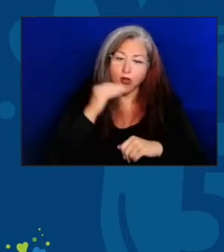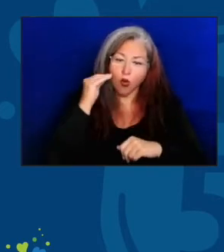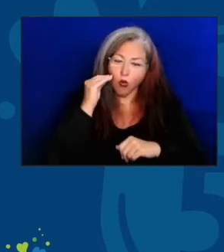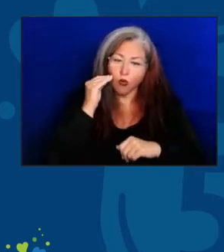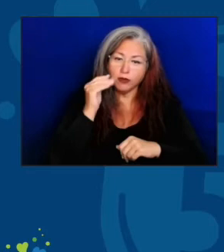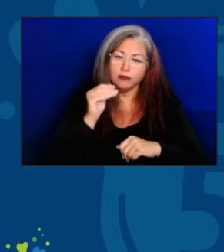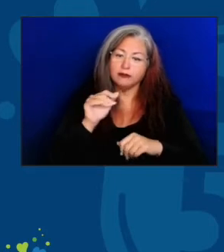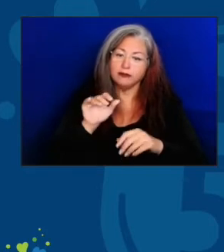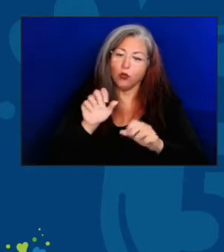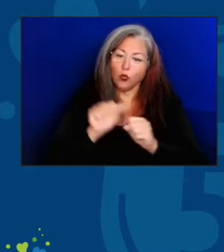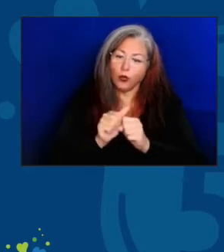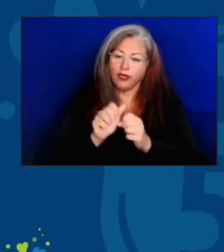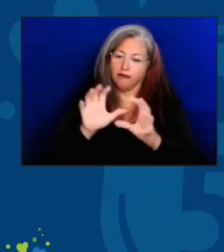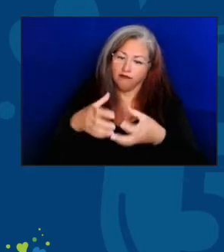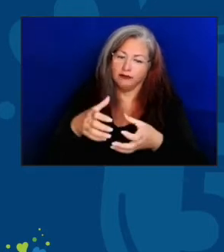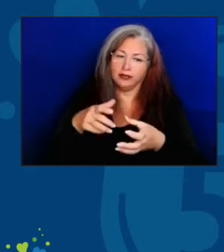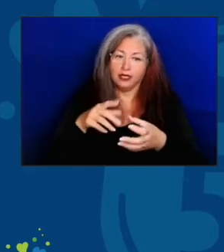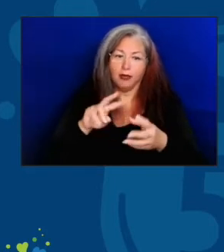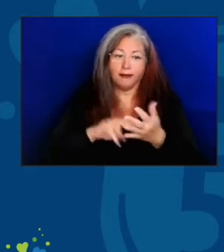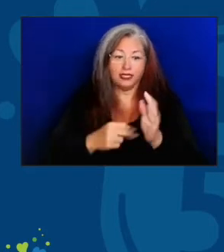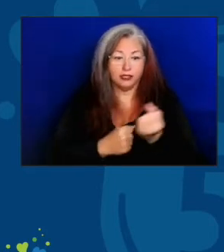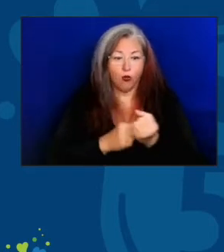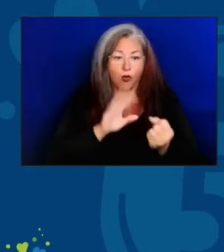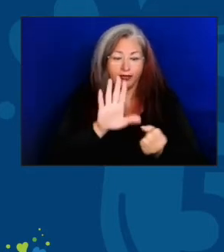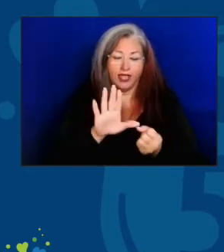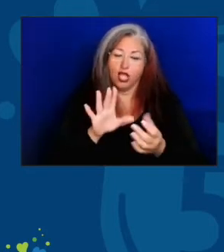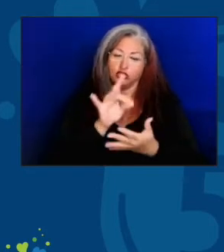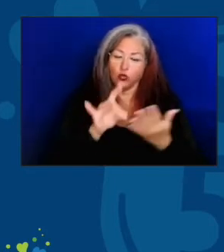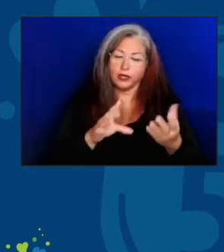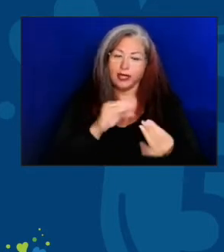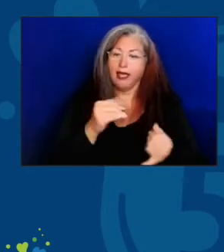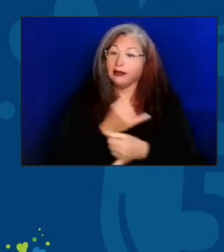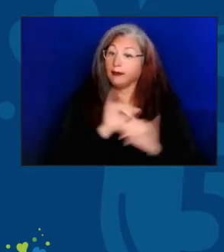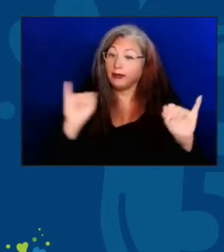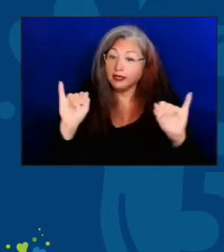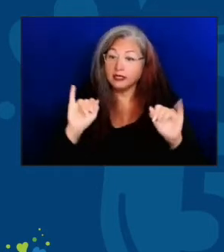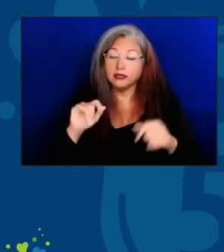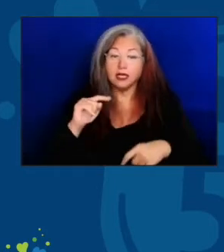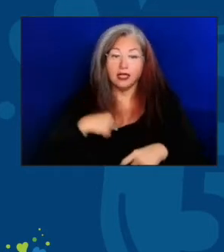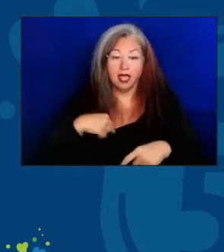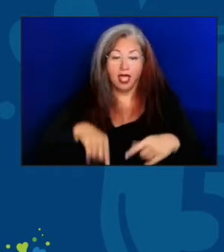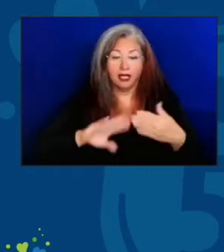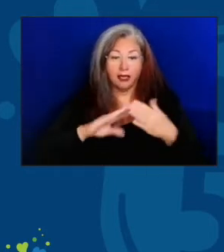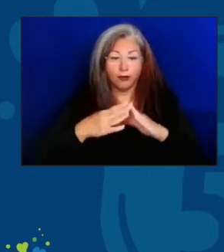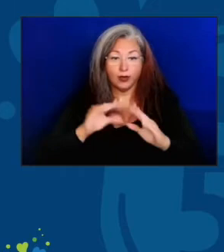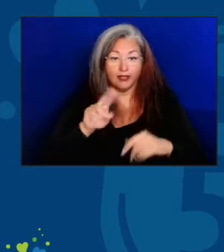And that supports choice and autonomy. Things that our community and the United States are all about.